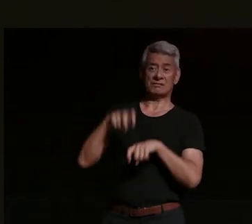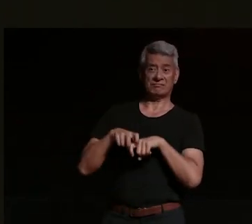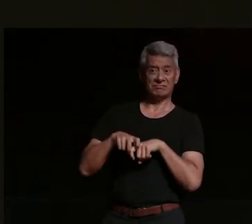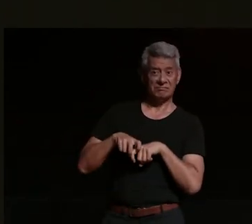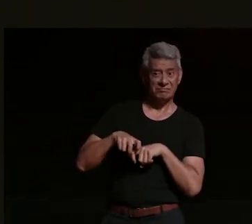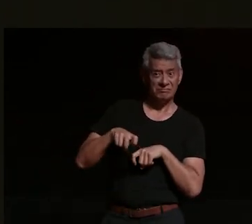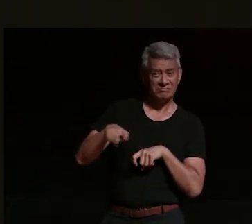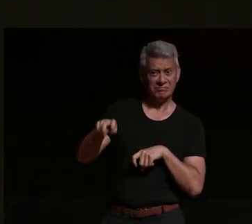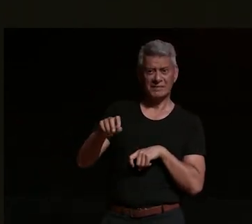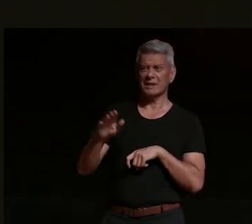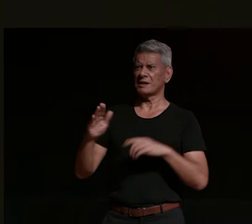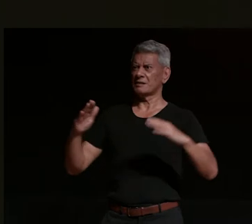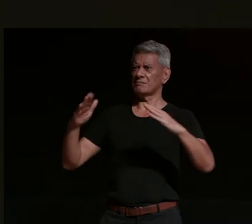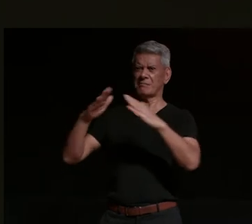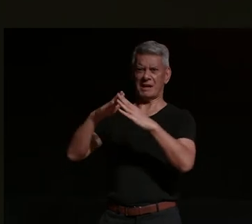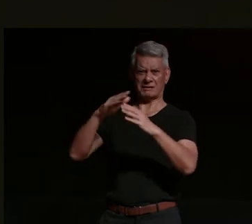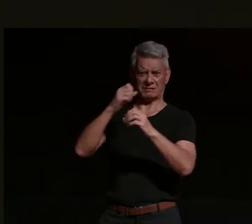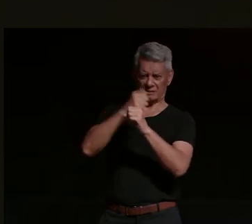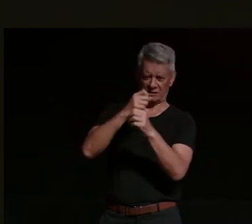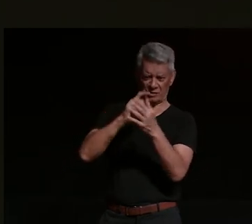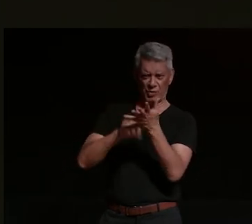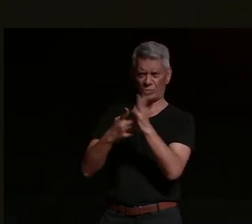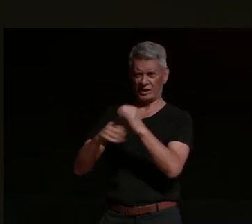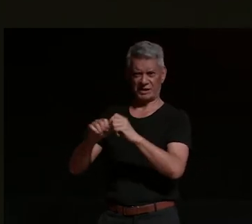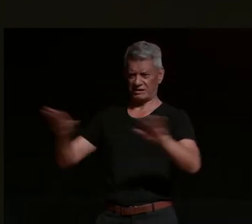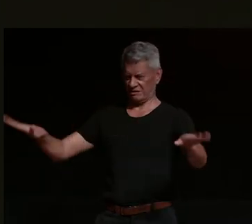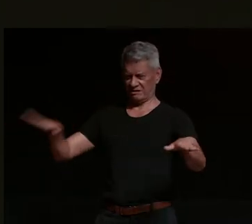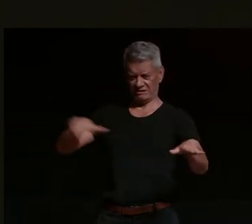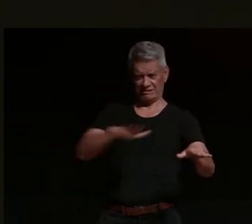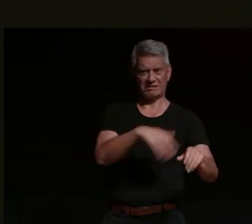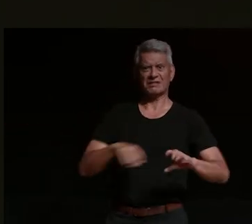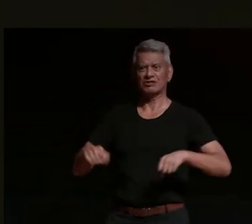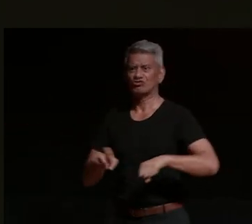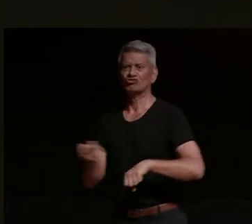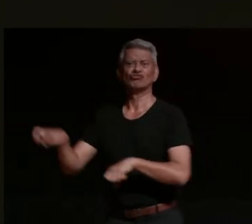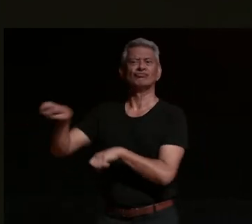nebo or glorious i think and we're on 250 cc land bikes we probably weren't going very quick but we